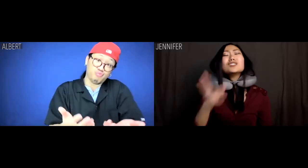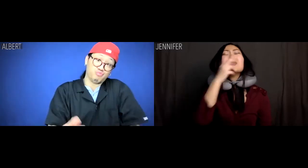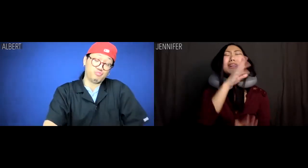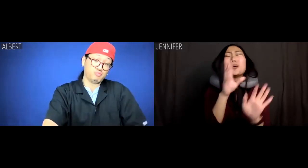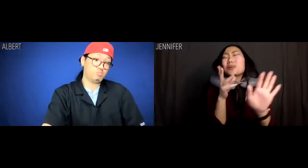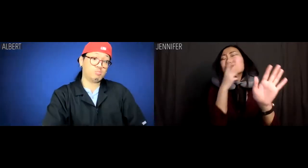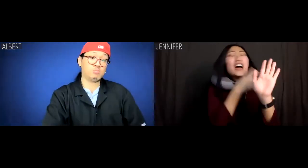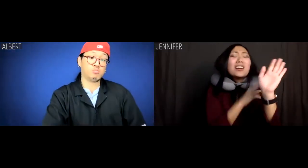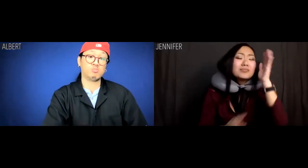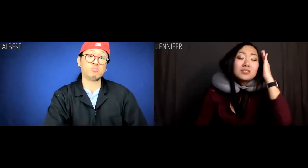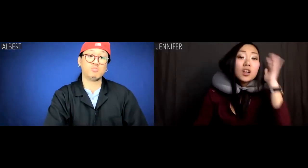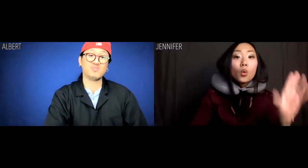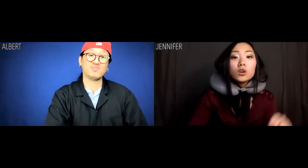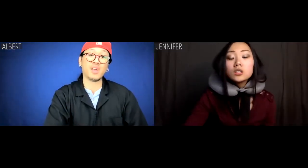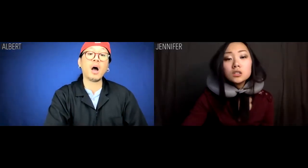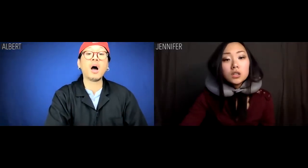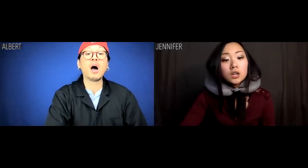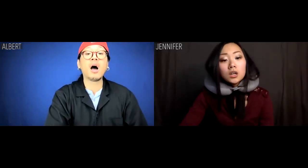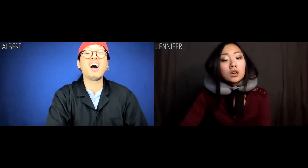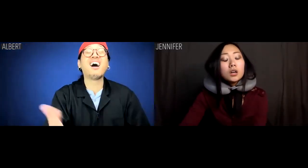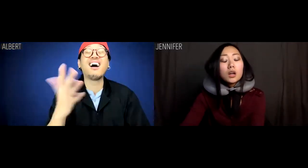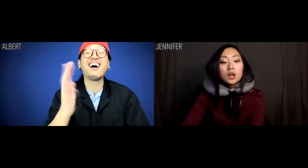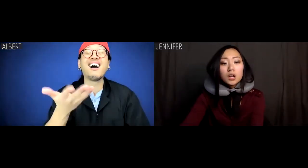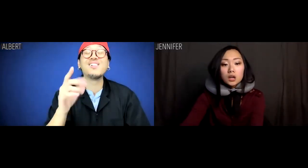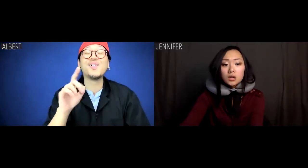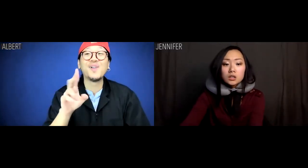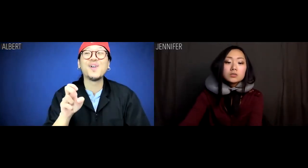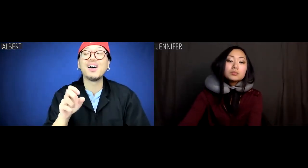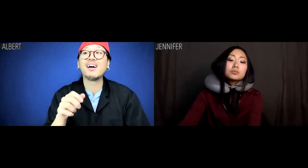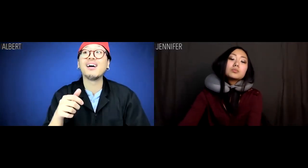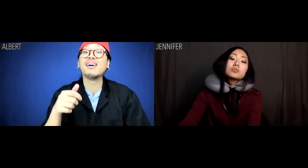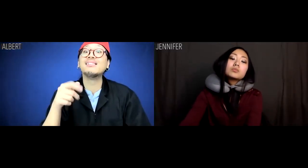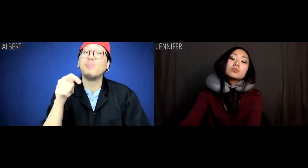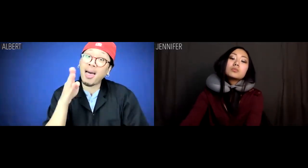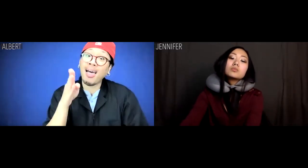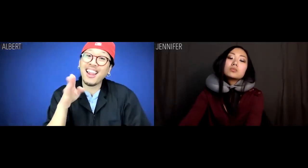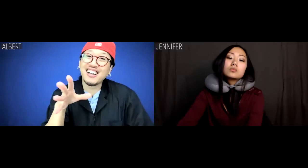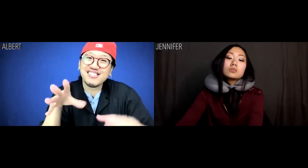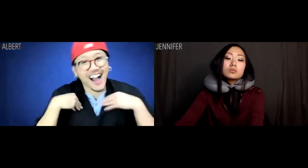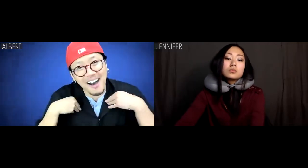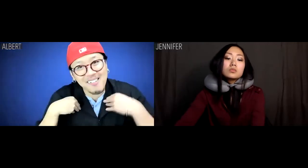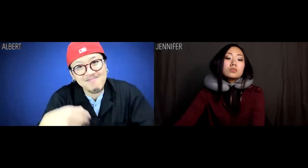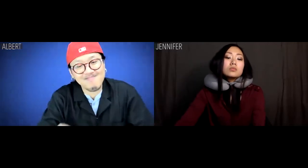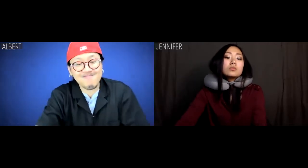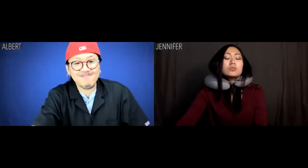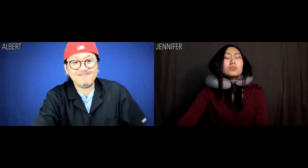Jennifer: Ew, shut the hell up. Albert: Dude, suck it up.